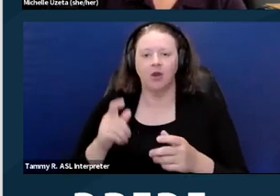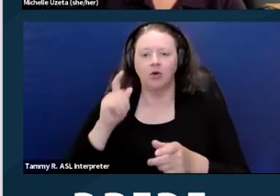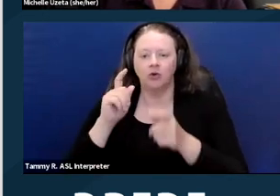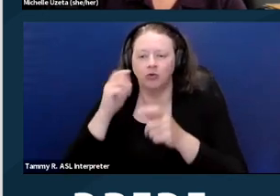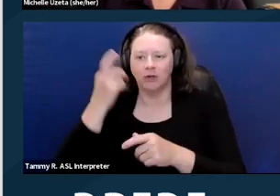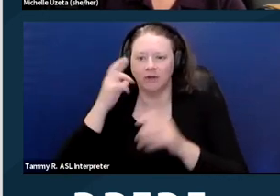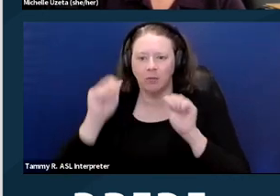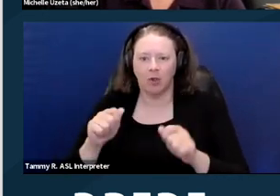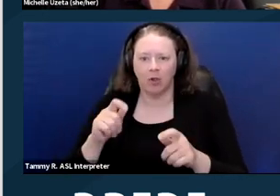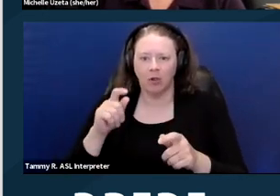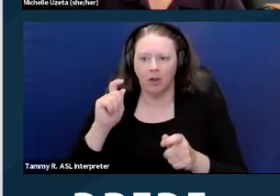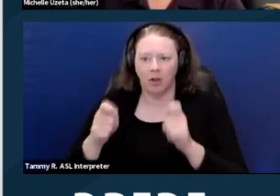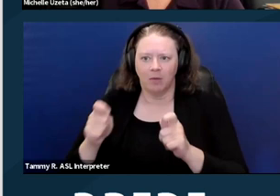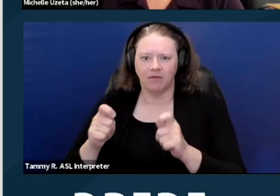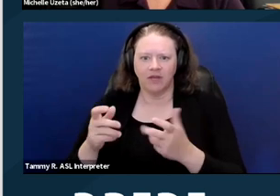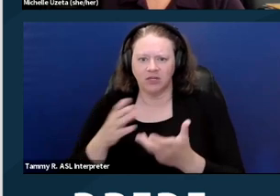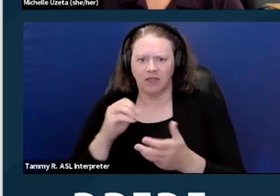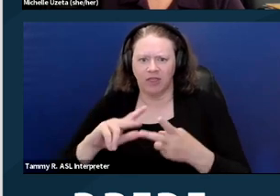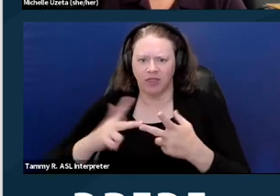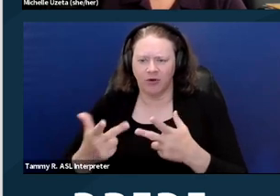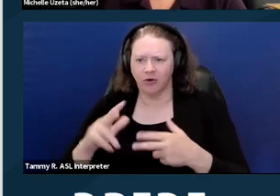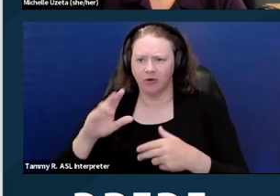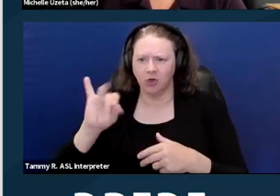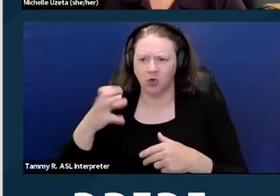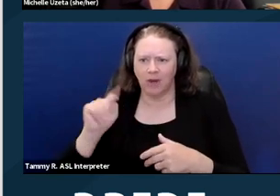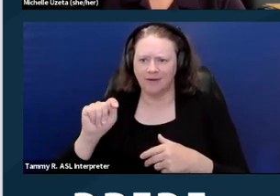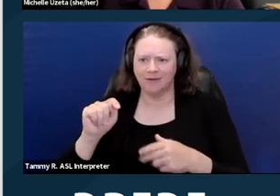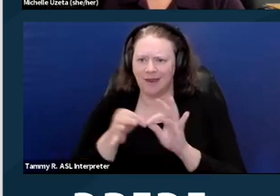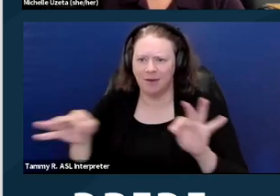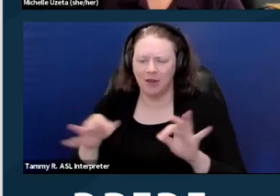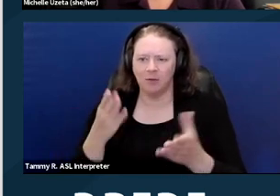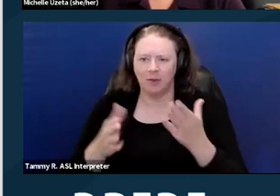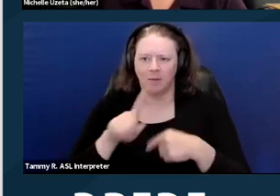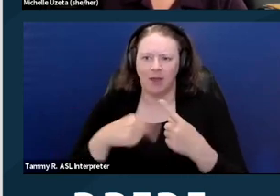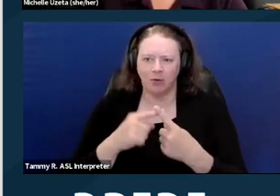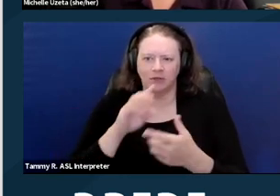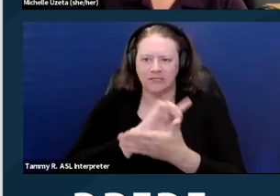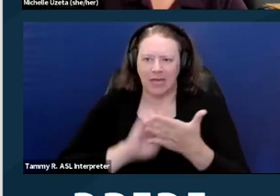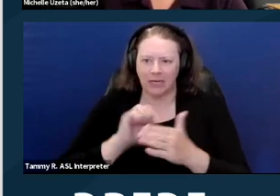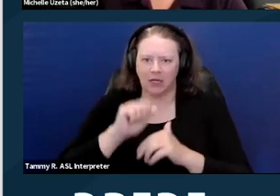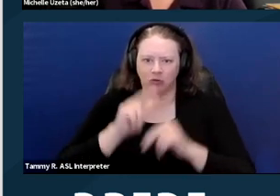I don't know what that third joint statement is, it probably is the joint statement on design and construction requirements.